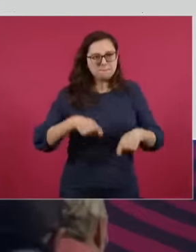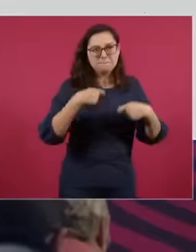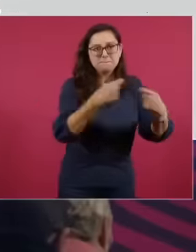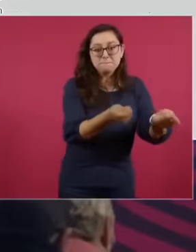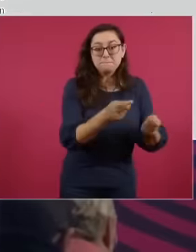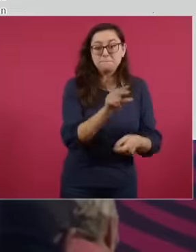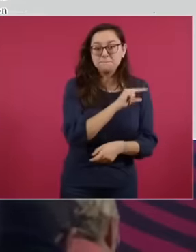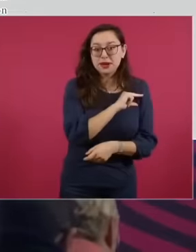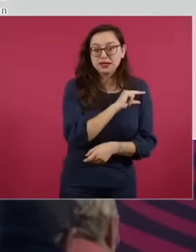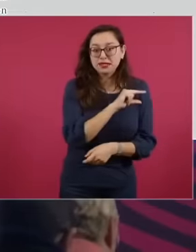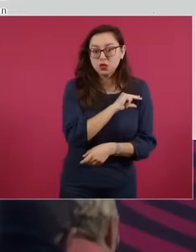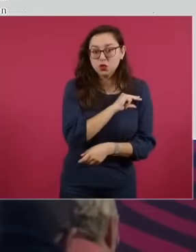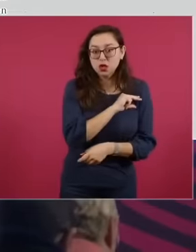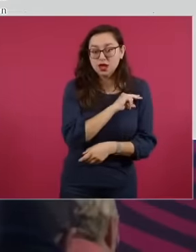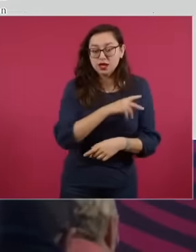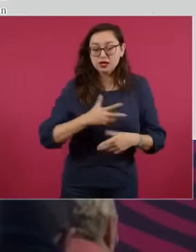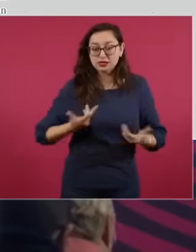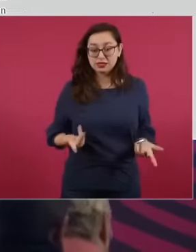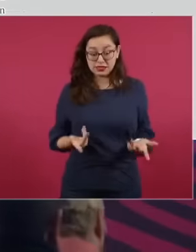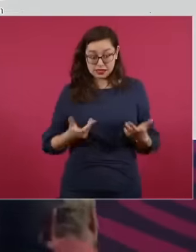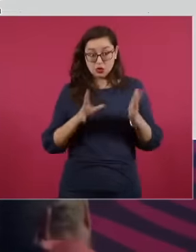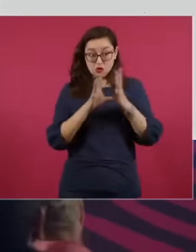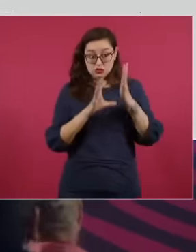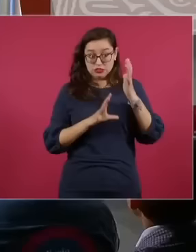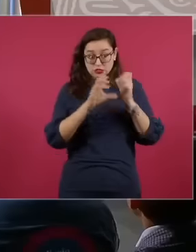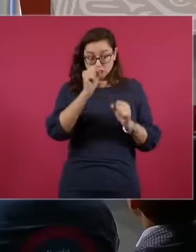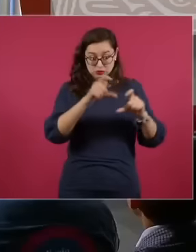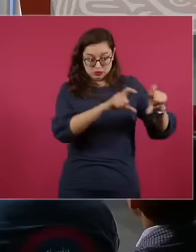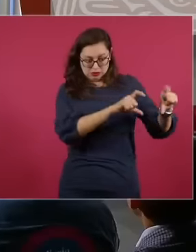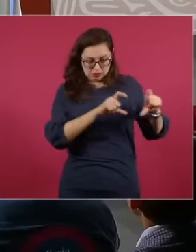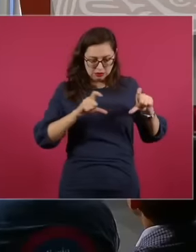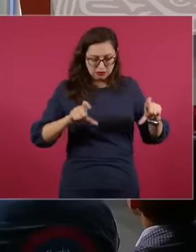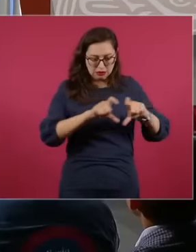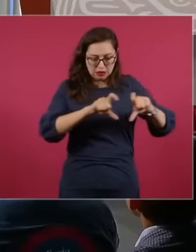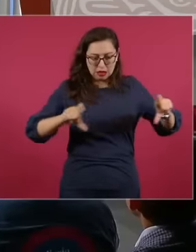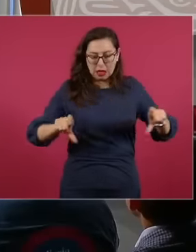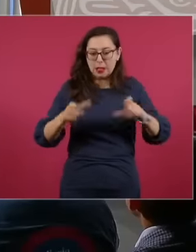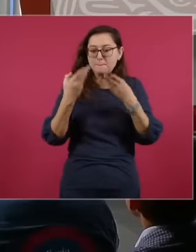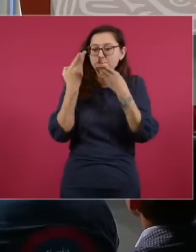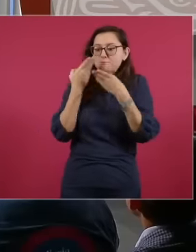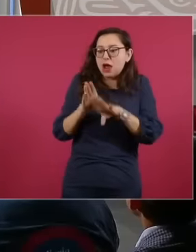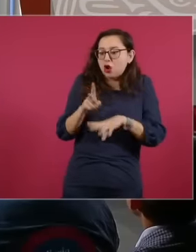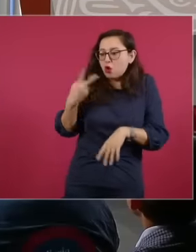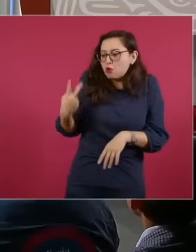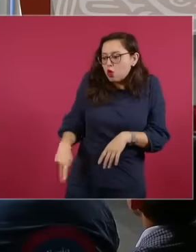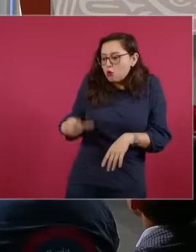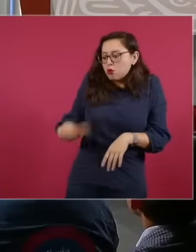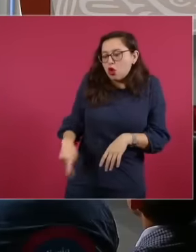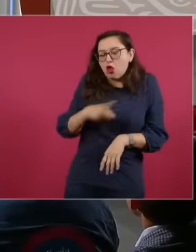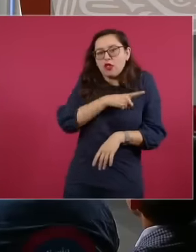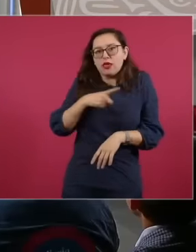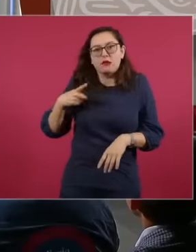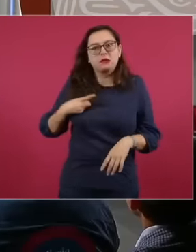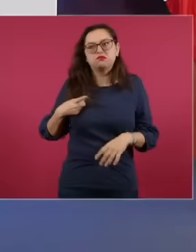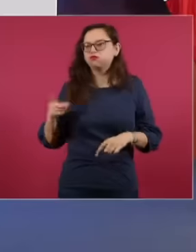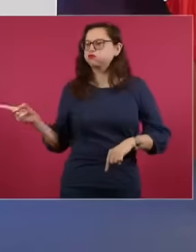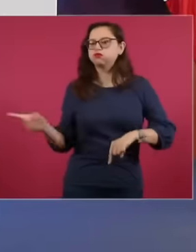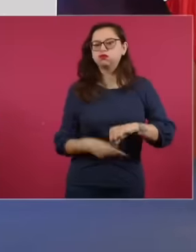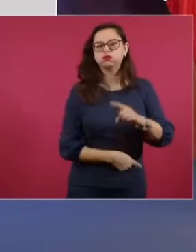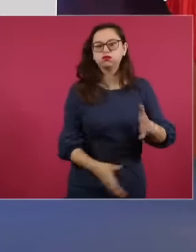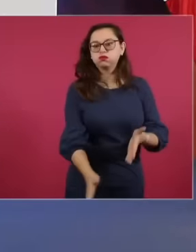that reserved to the State the provision of the public banking and credit service that was a